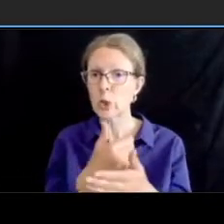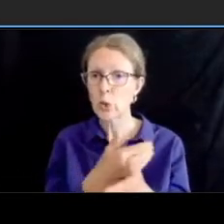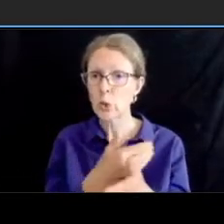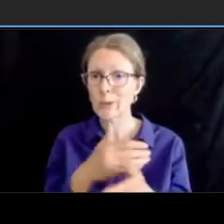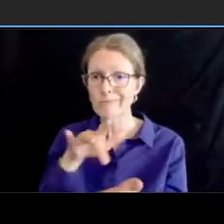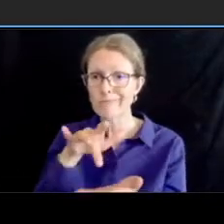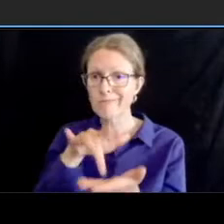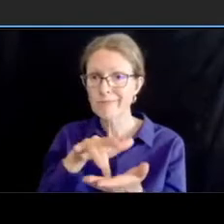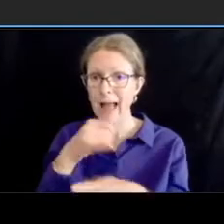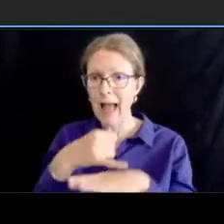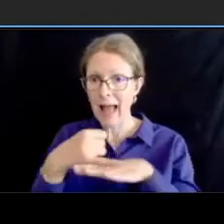sorry